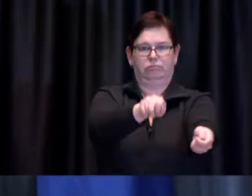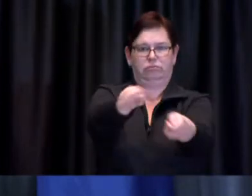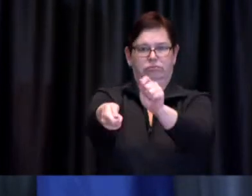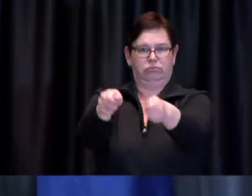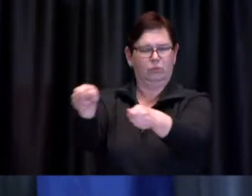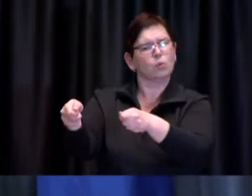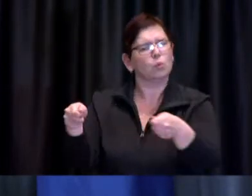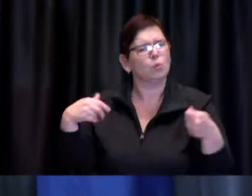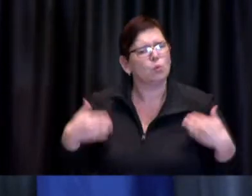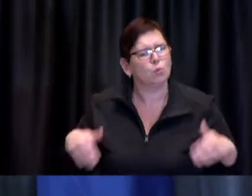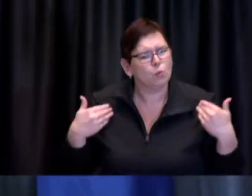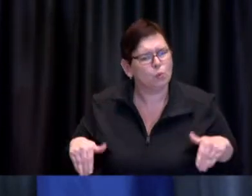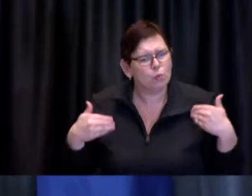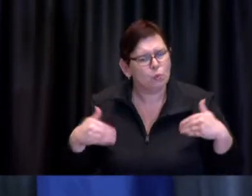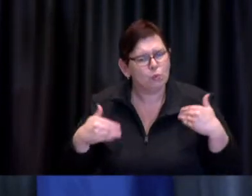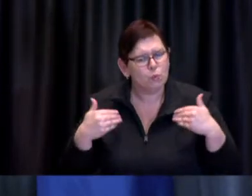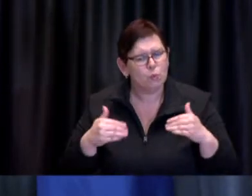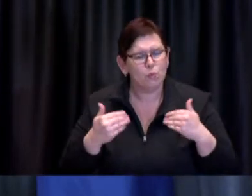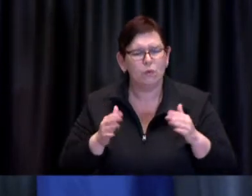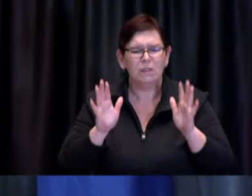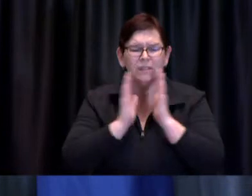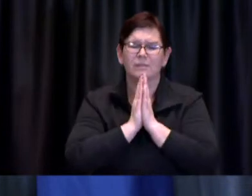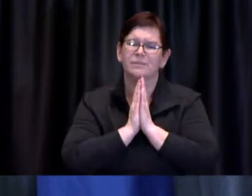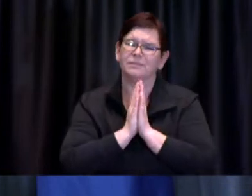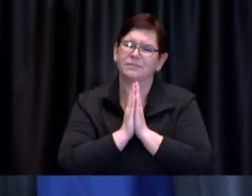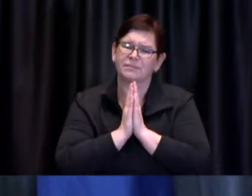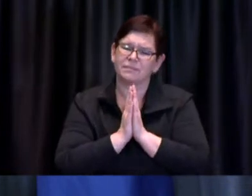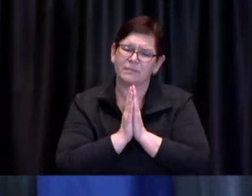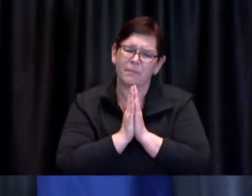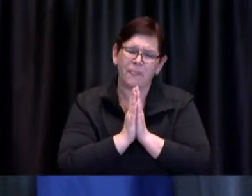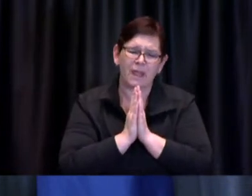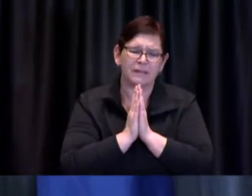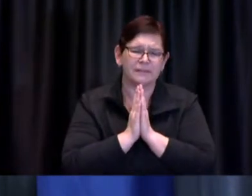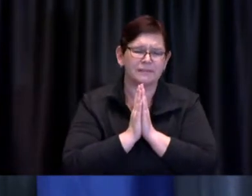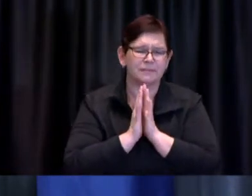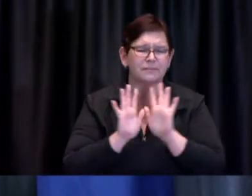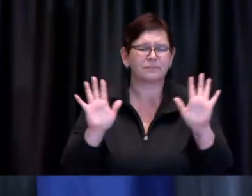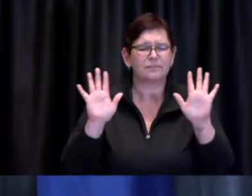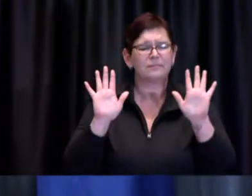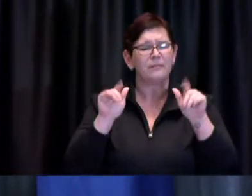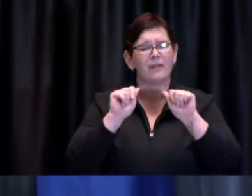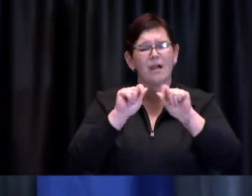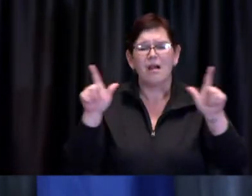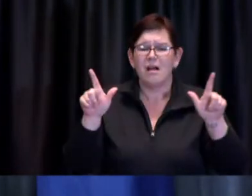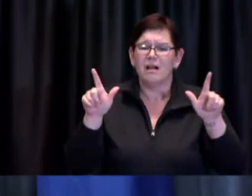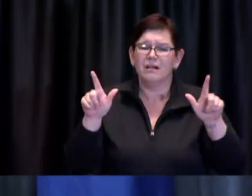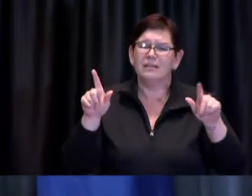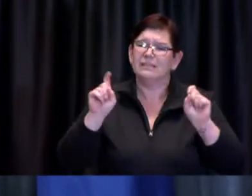Please remember this everybody needs to do two things in the days ahead.